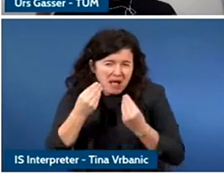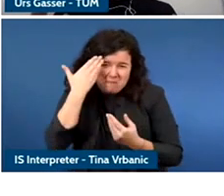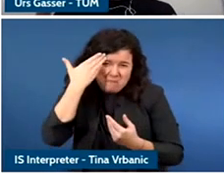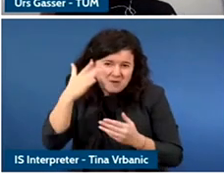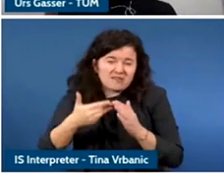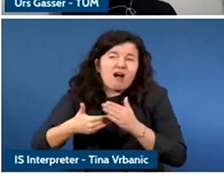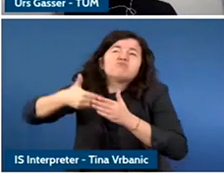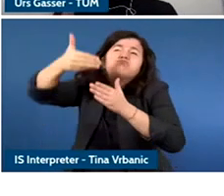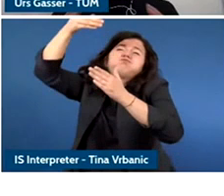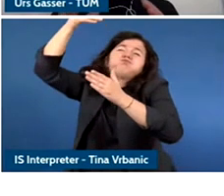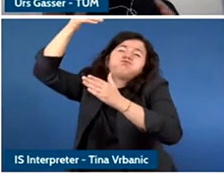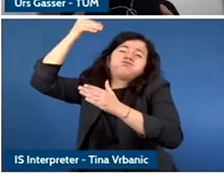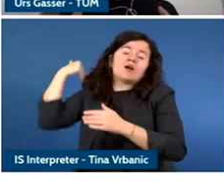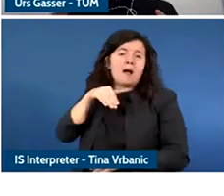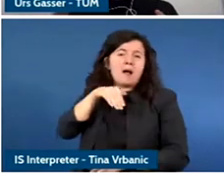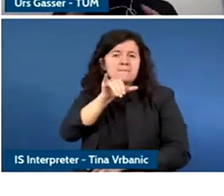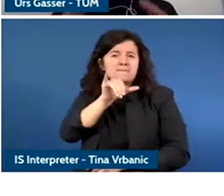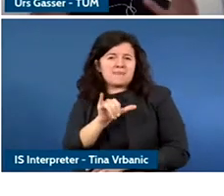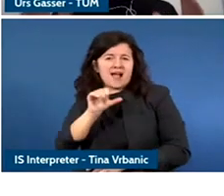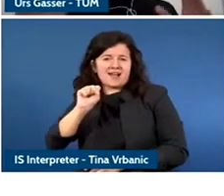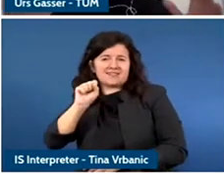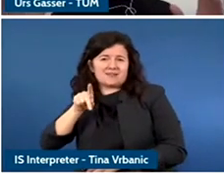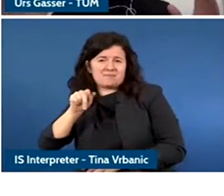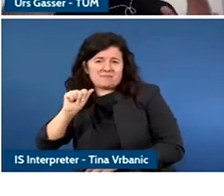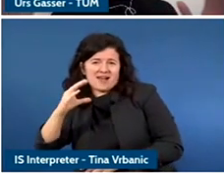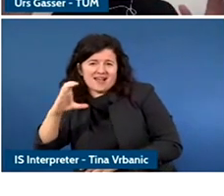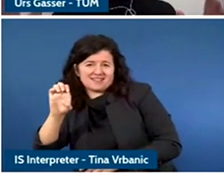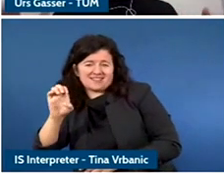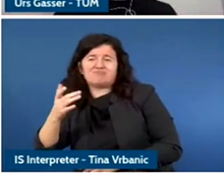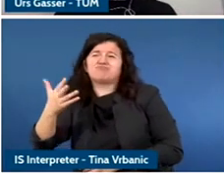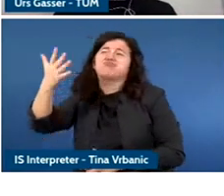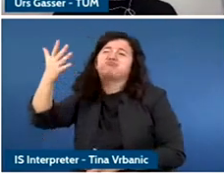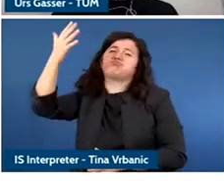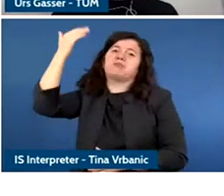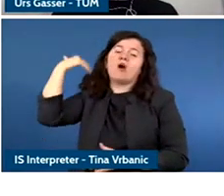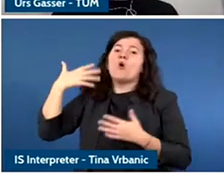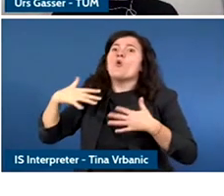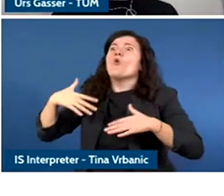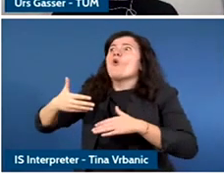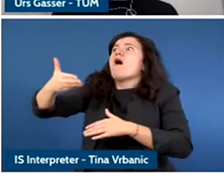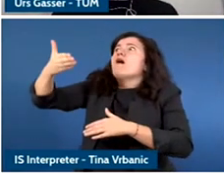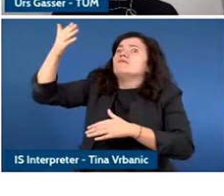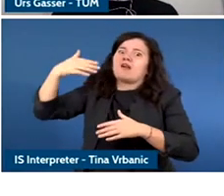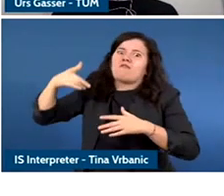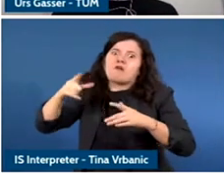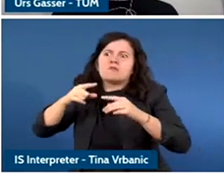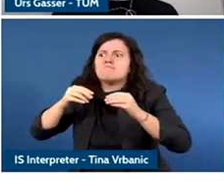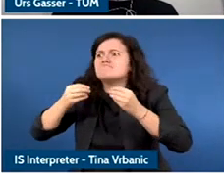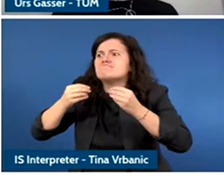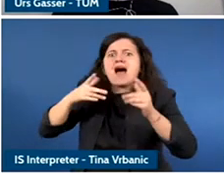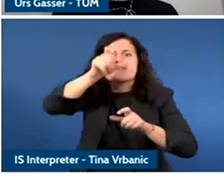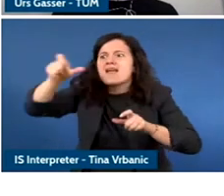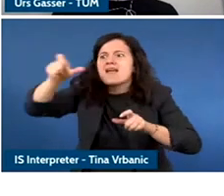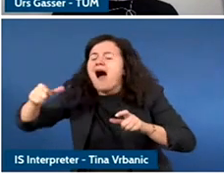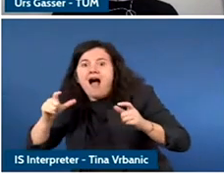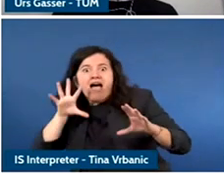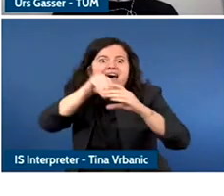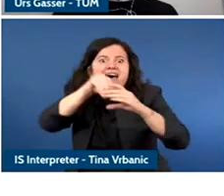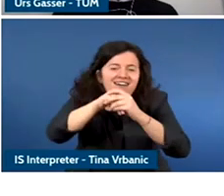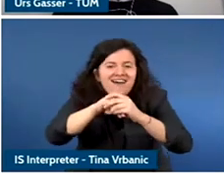That was at one point a really big popular social network.